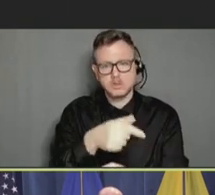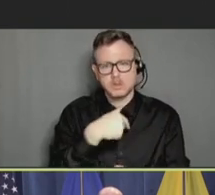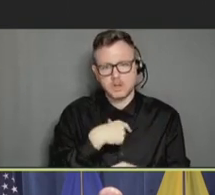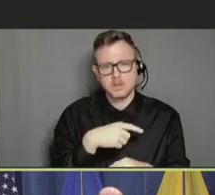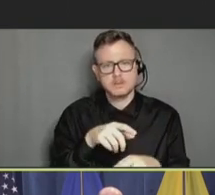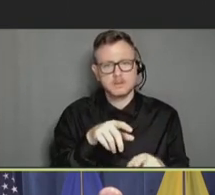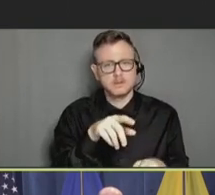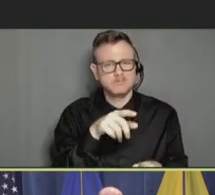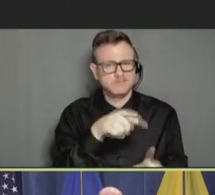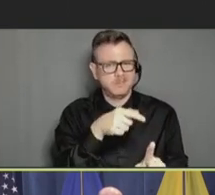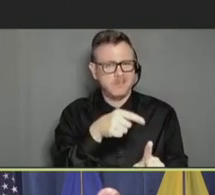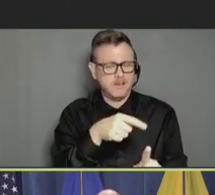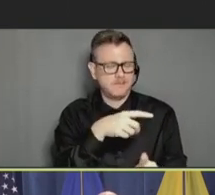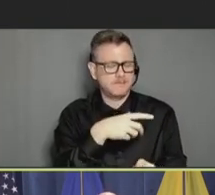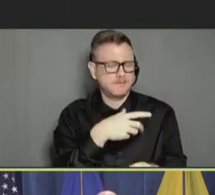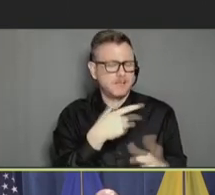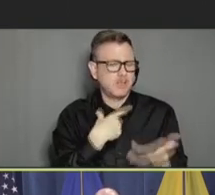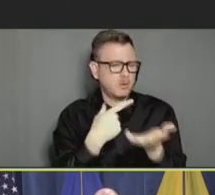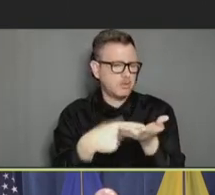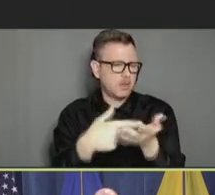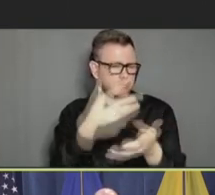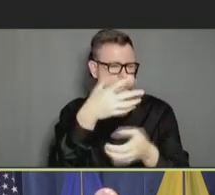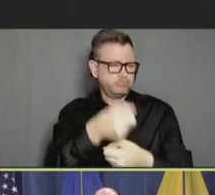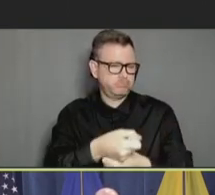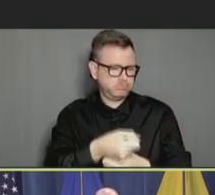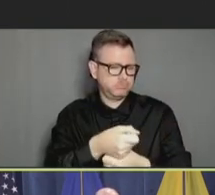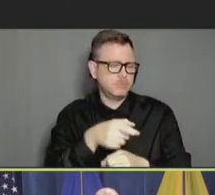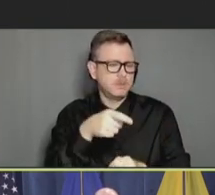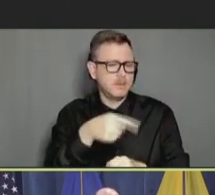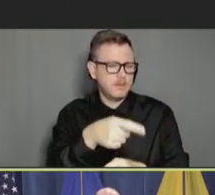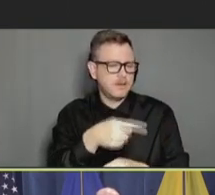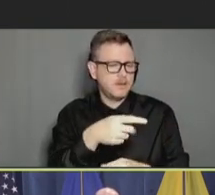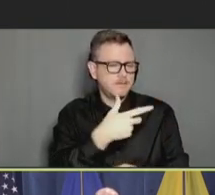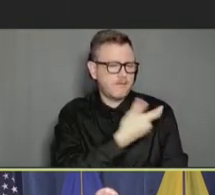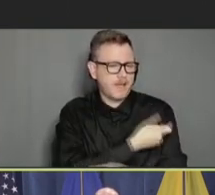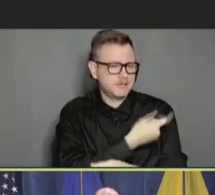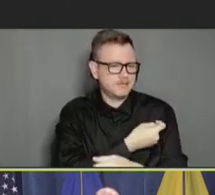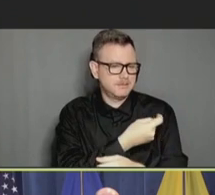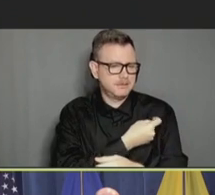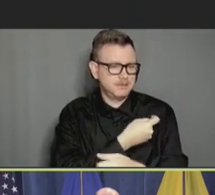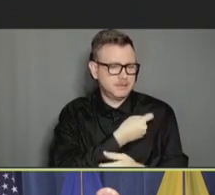of models for you, what you can do. And so, that would be available in the slides. And